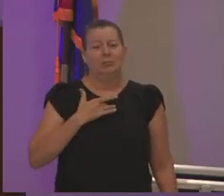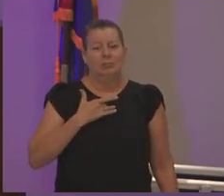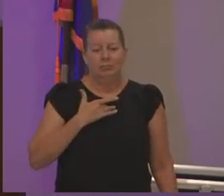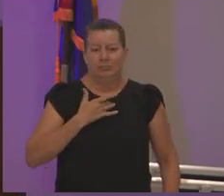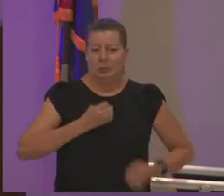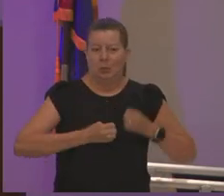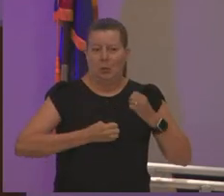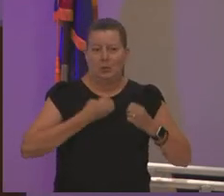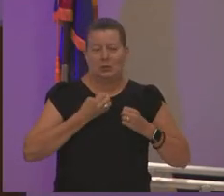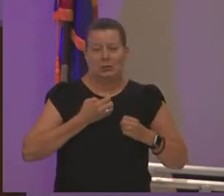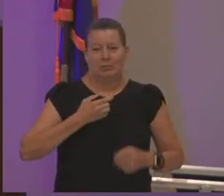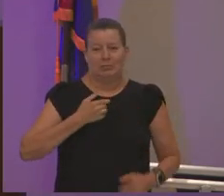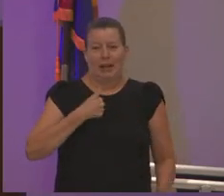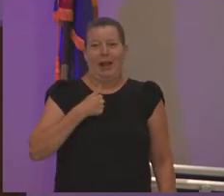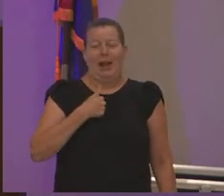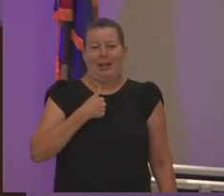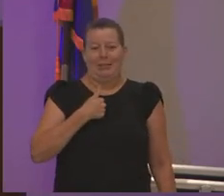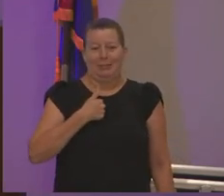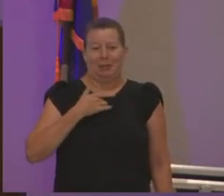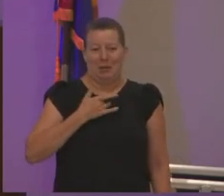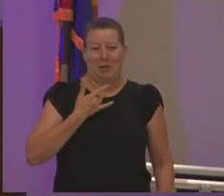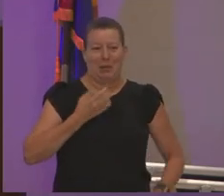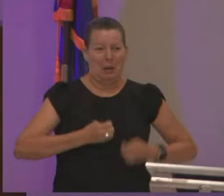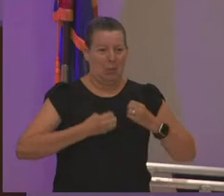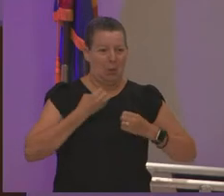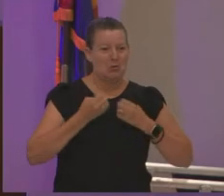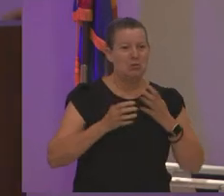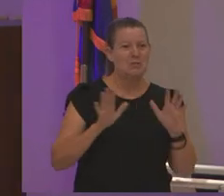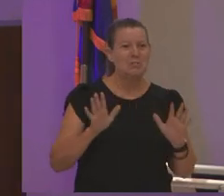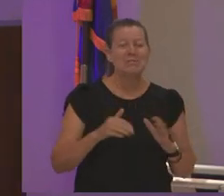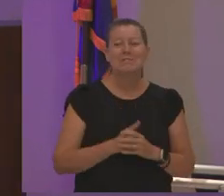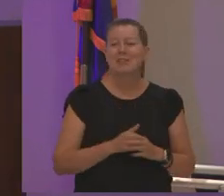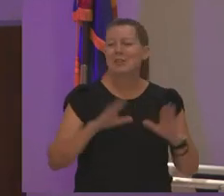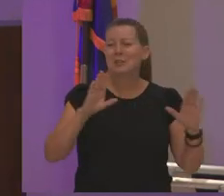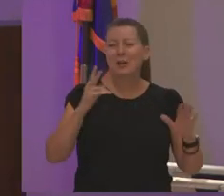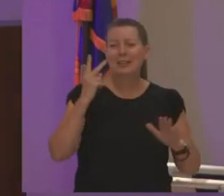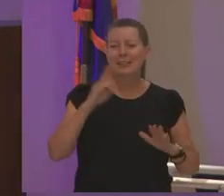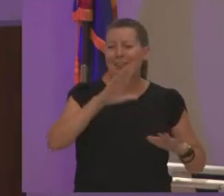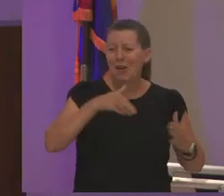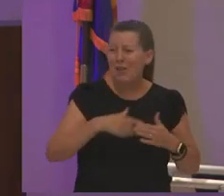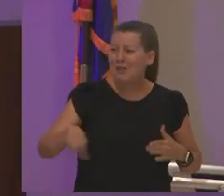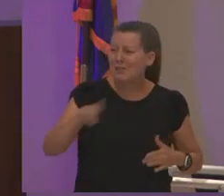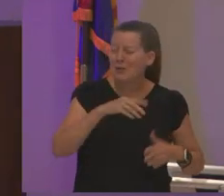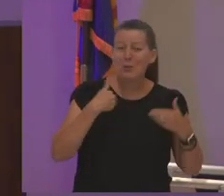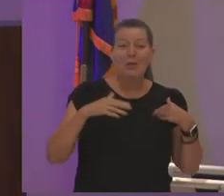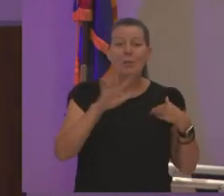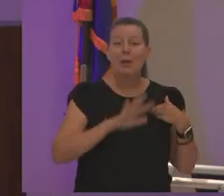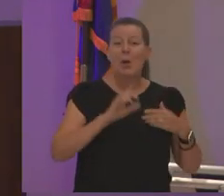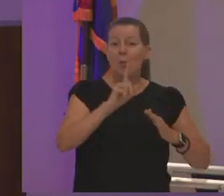or i get emotional so it's great to see all of you uh we have about an hour to gather here and